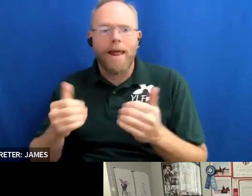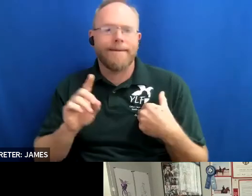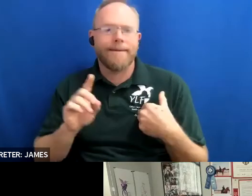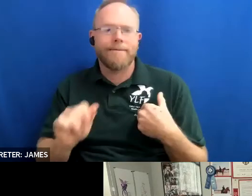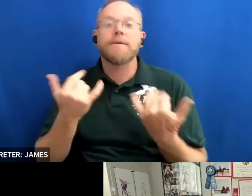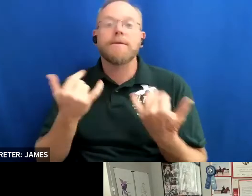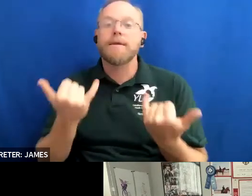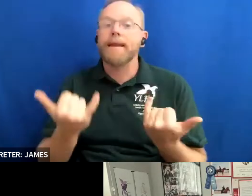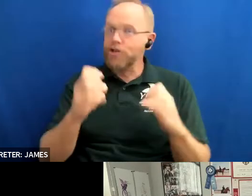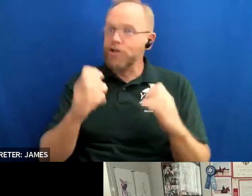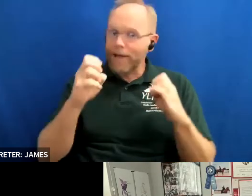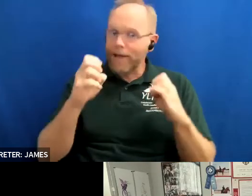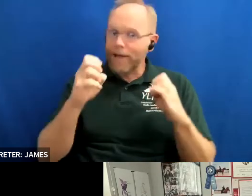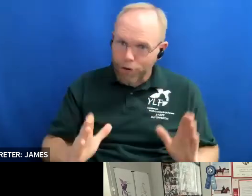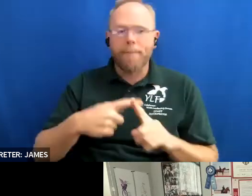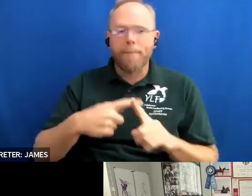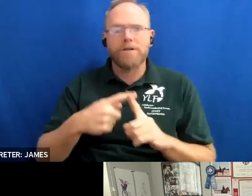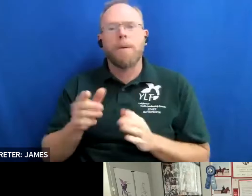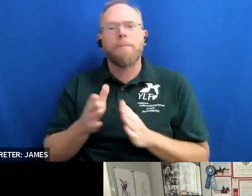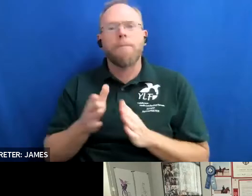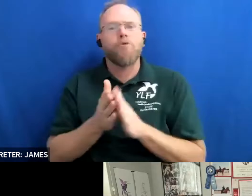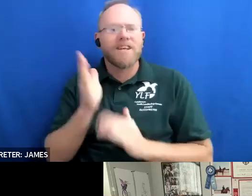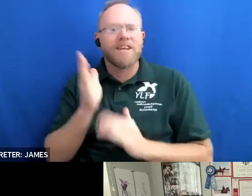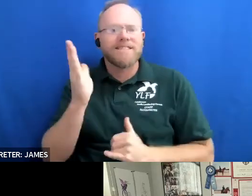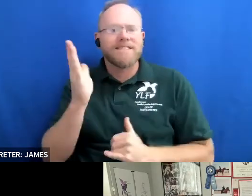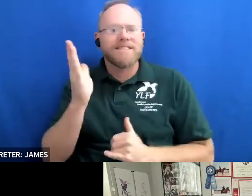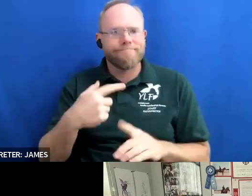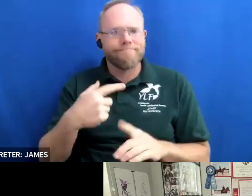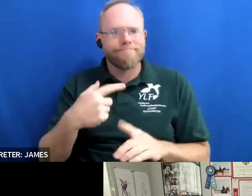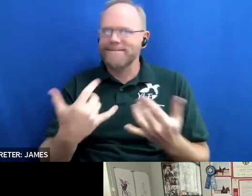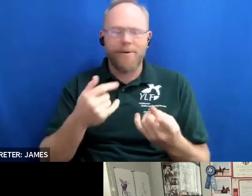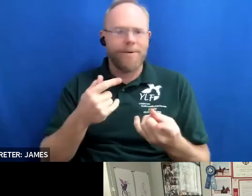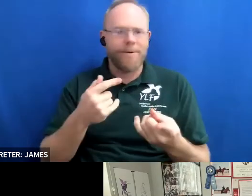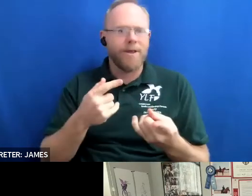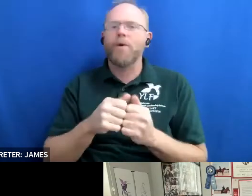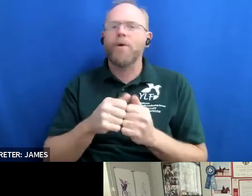a motivational speaker and together with her newly illustrated biography called all the way